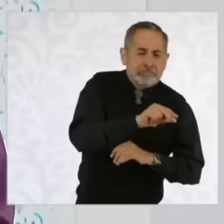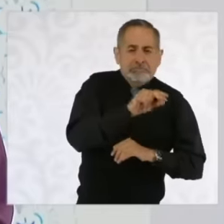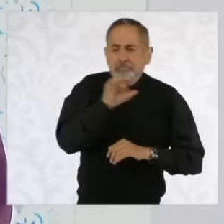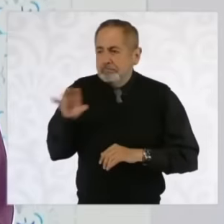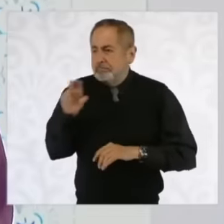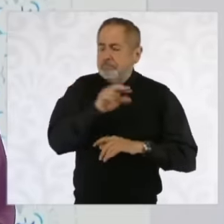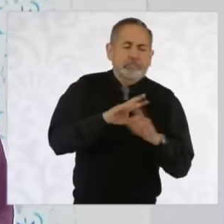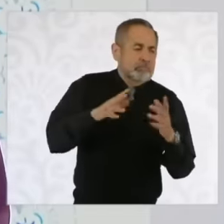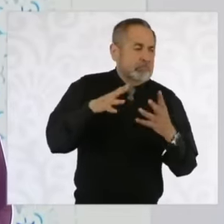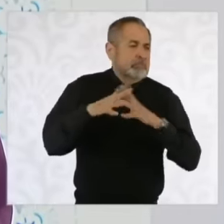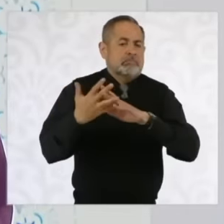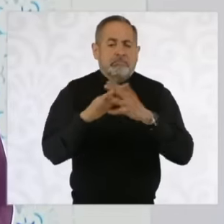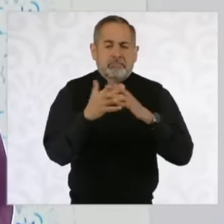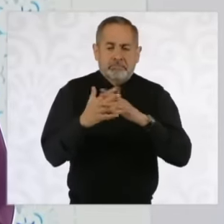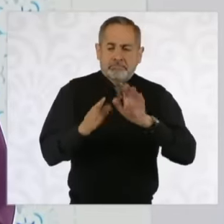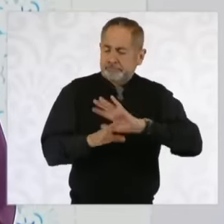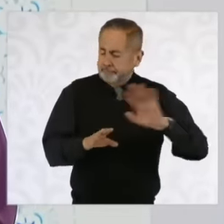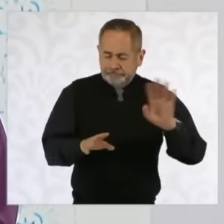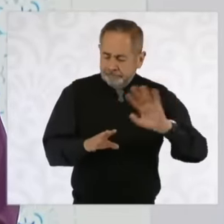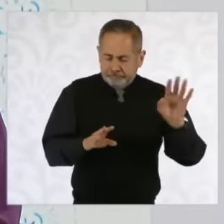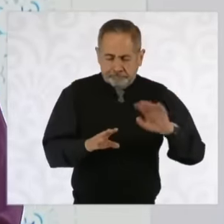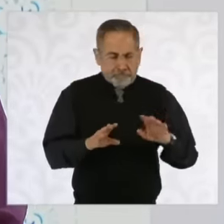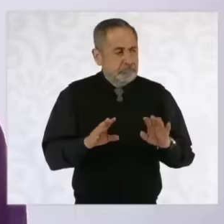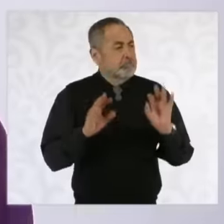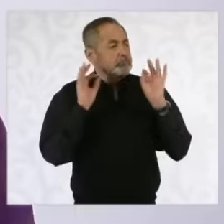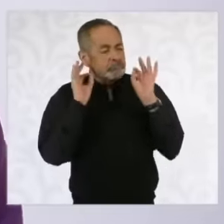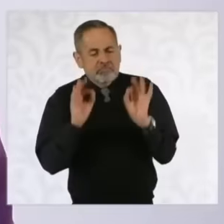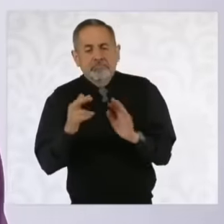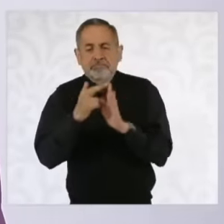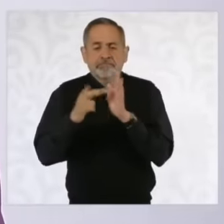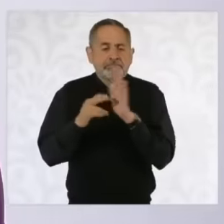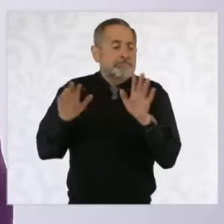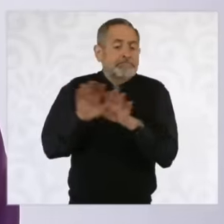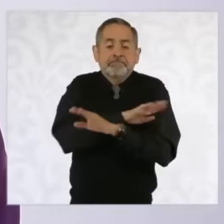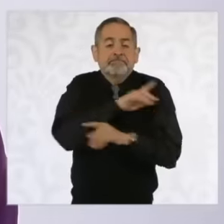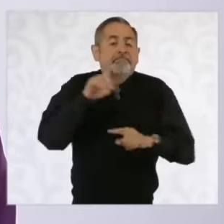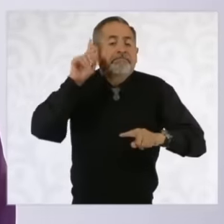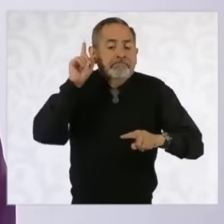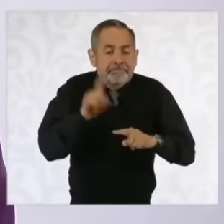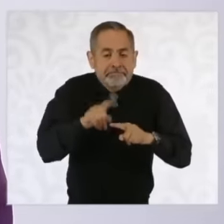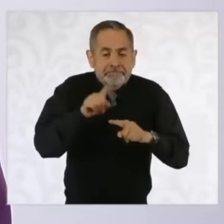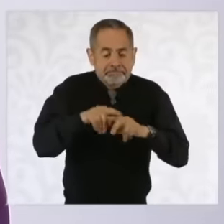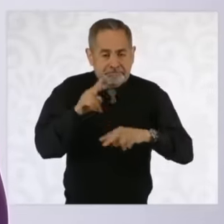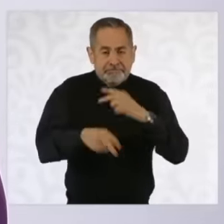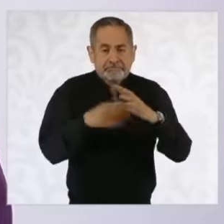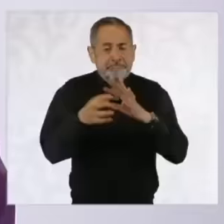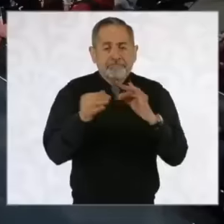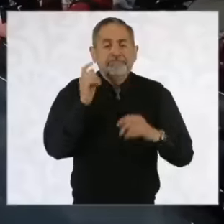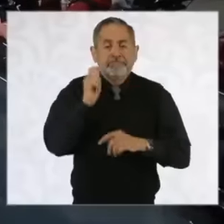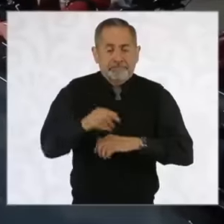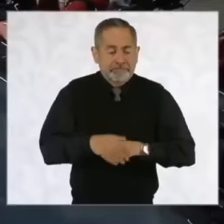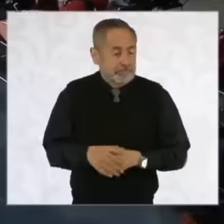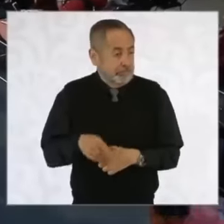generate Technical problems among the rules that are being raised are you have to have